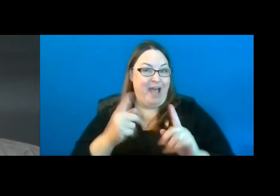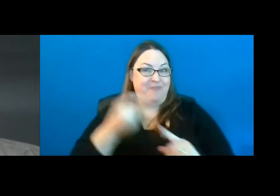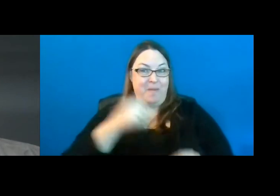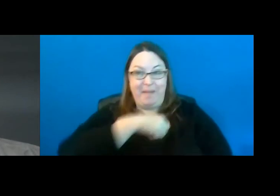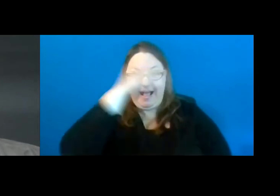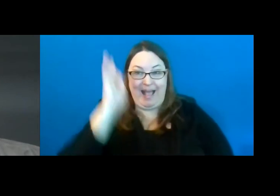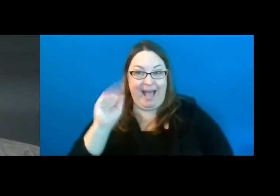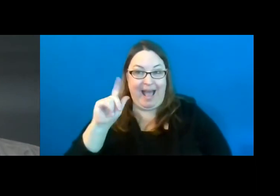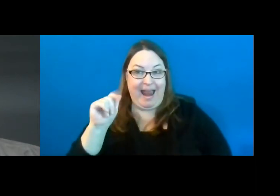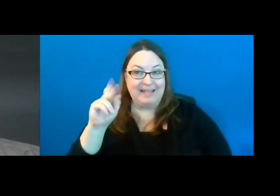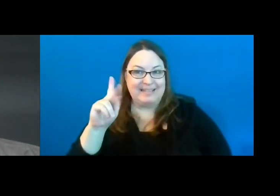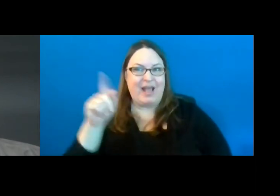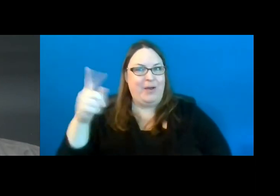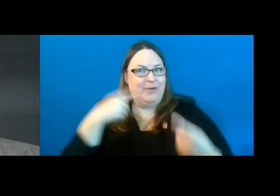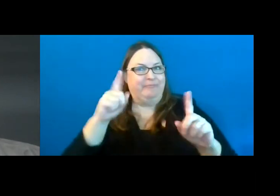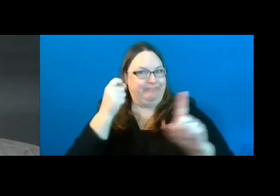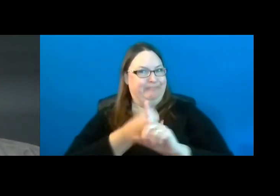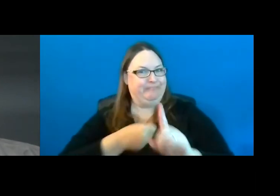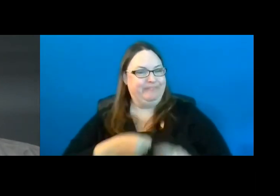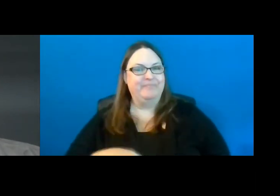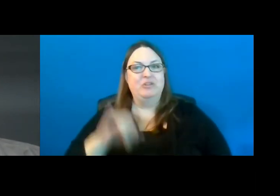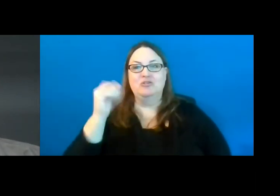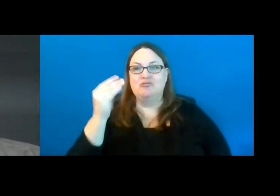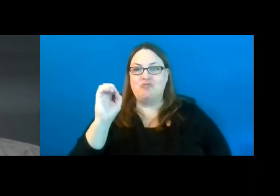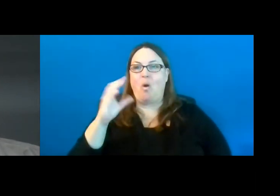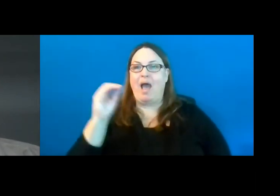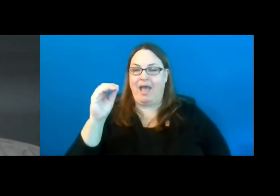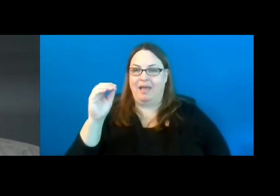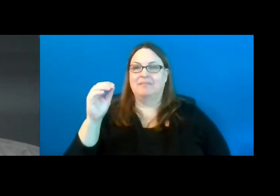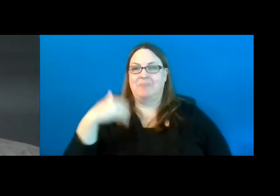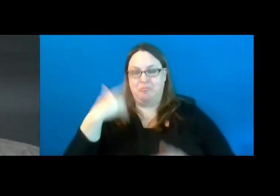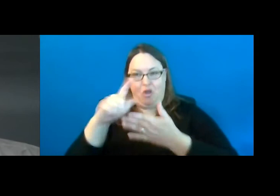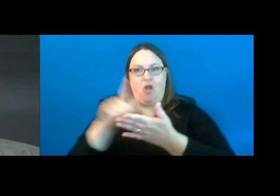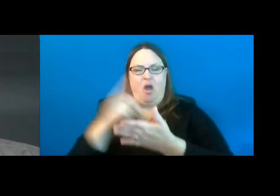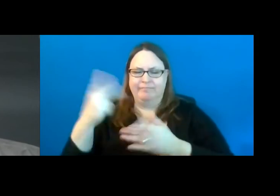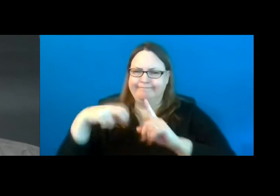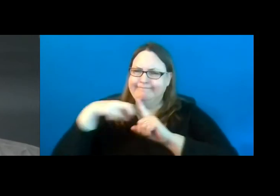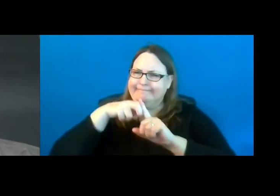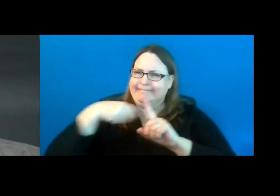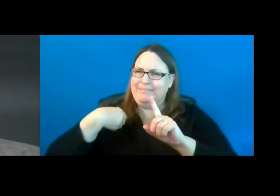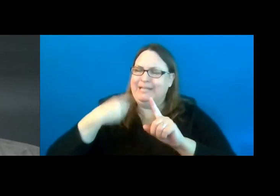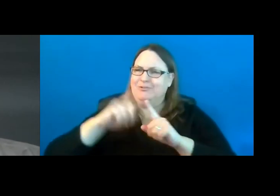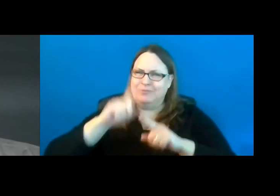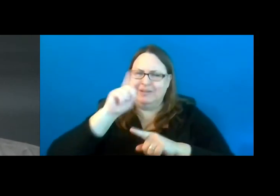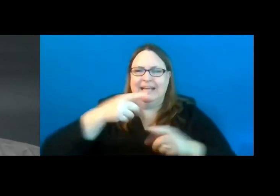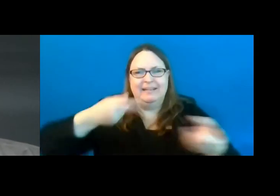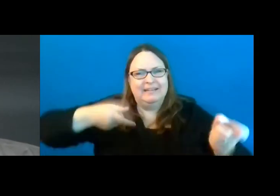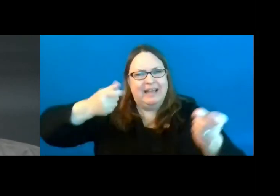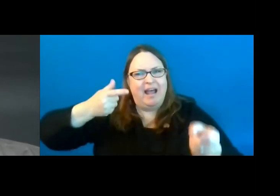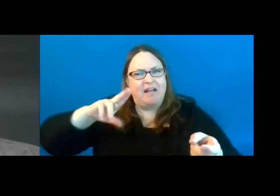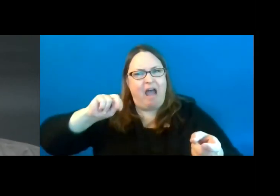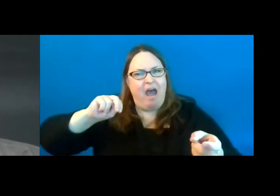But, anyway, Joe and Brett were after me to go into gun hunting and so that's what we're